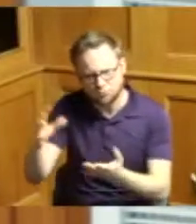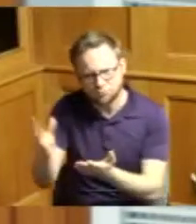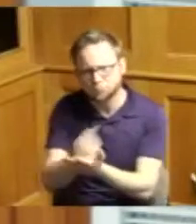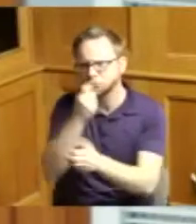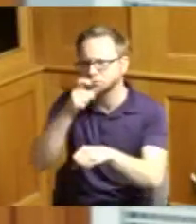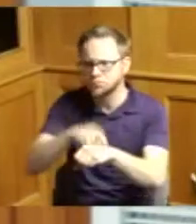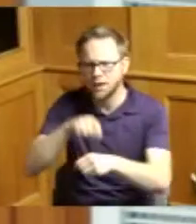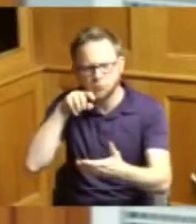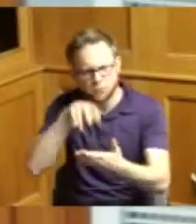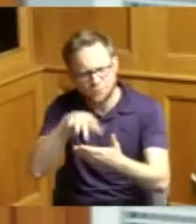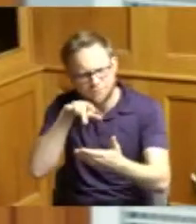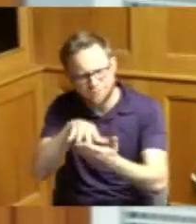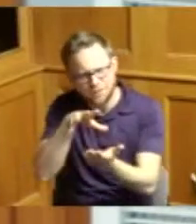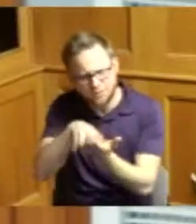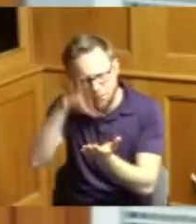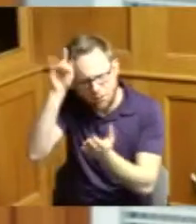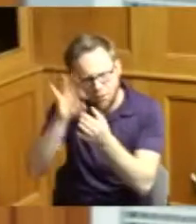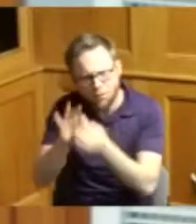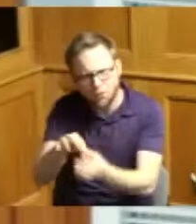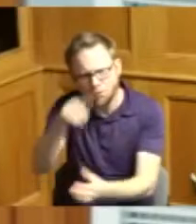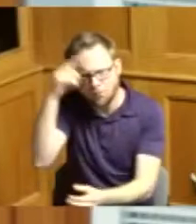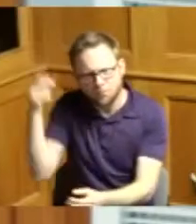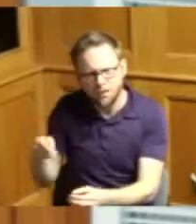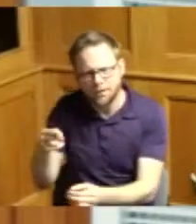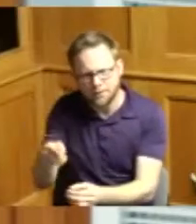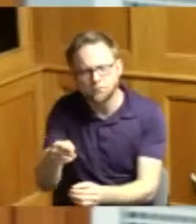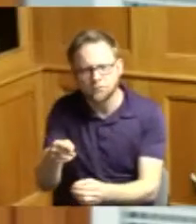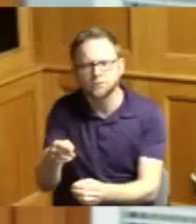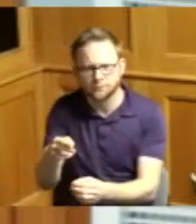history because it's Americans but I'm going to sit down but I just want to offer these words from